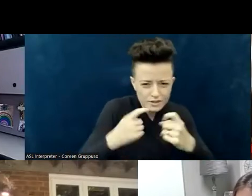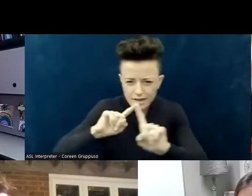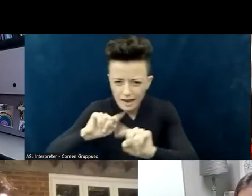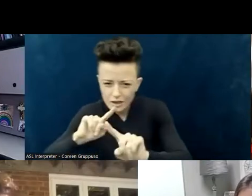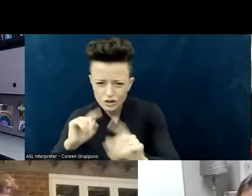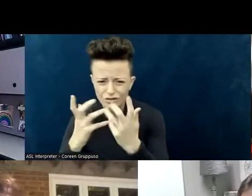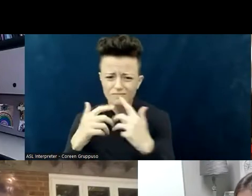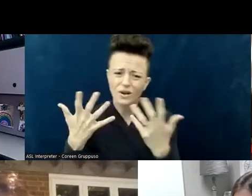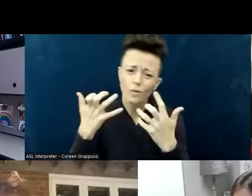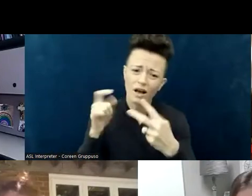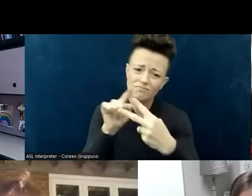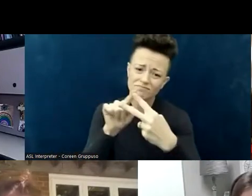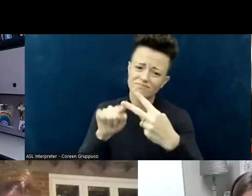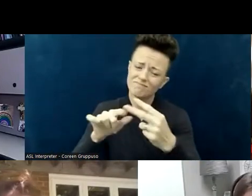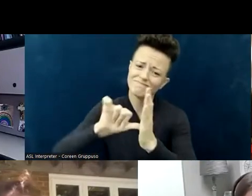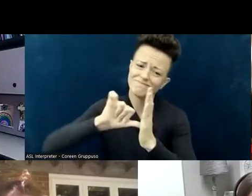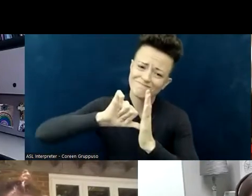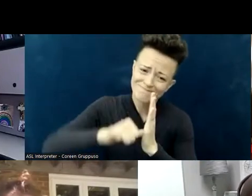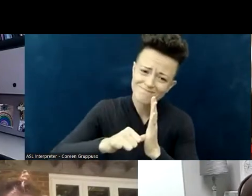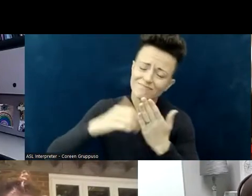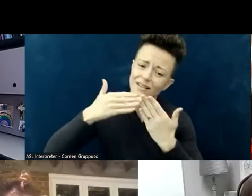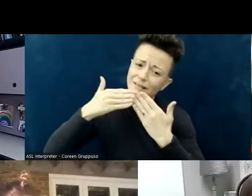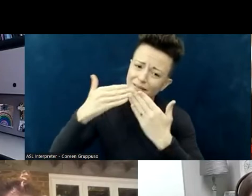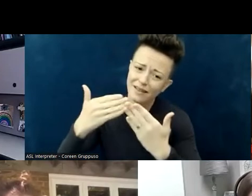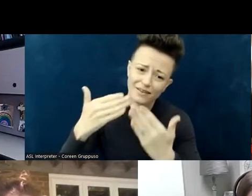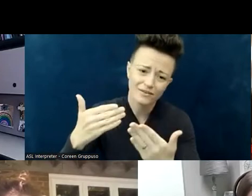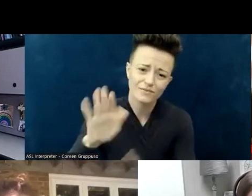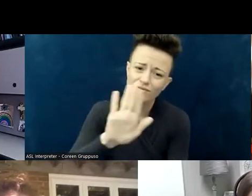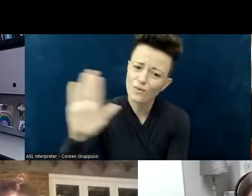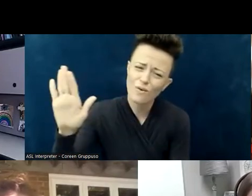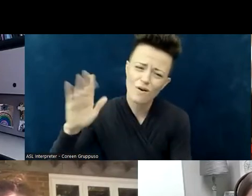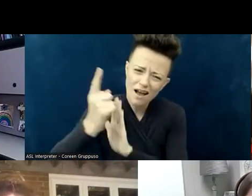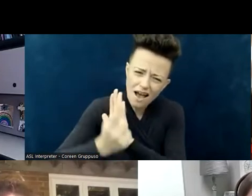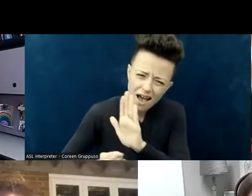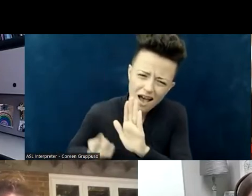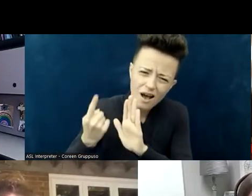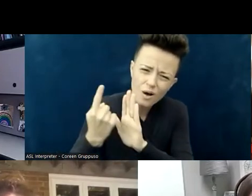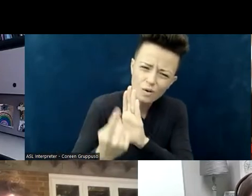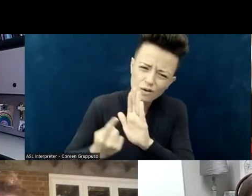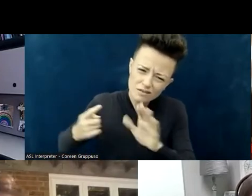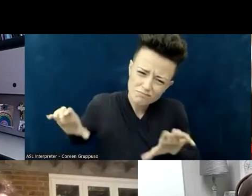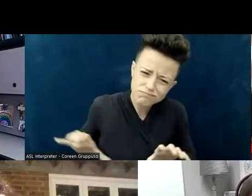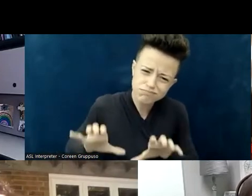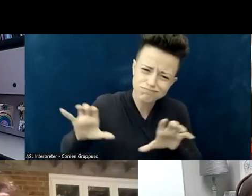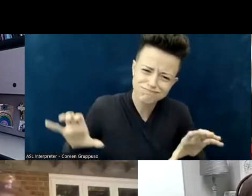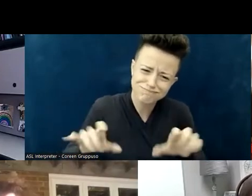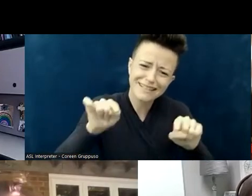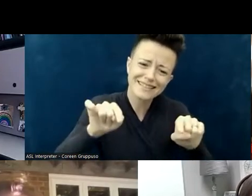and thank them for the long hours and tons of work that they have put into making this event a success.